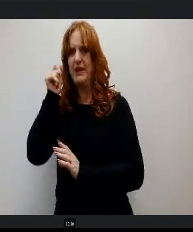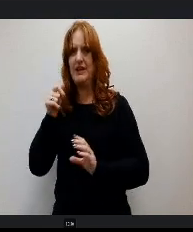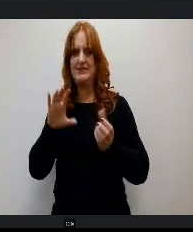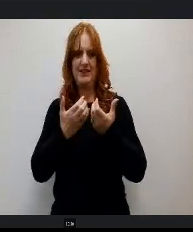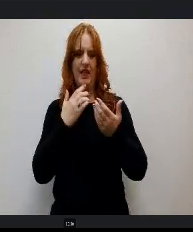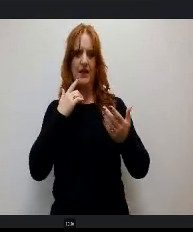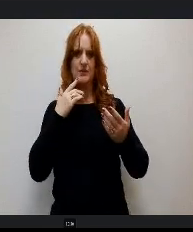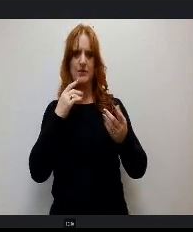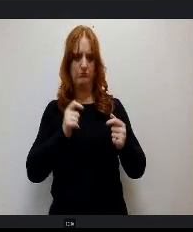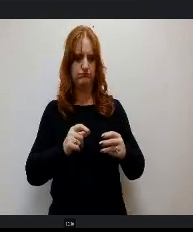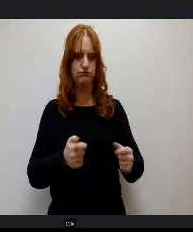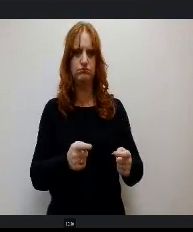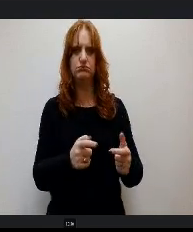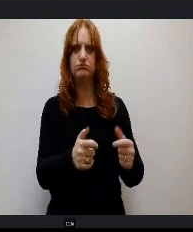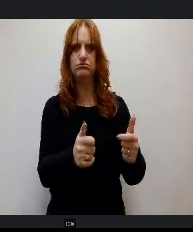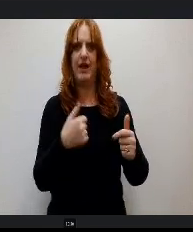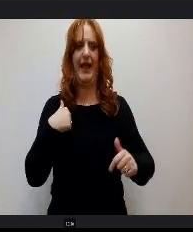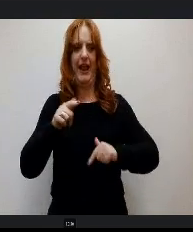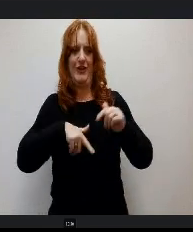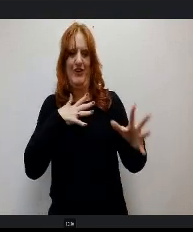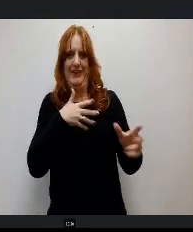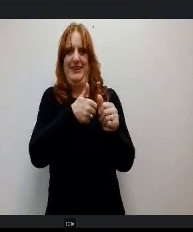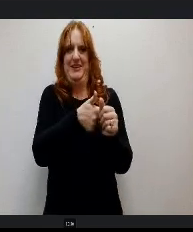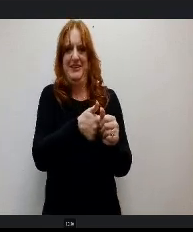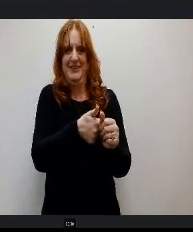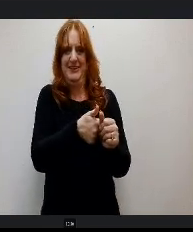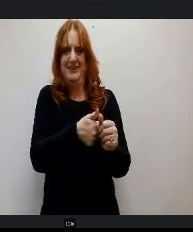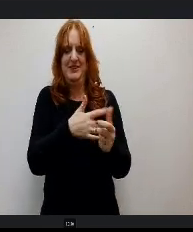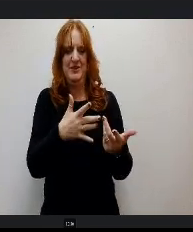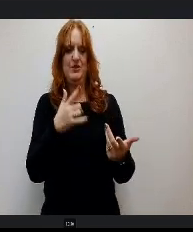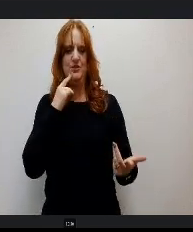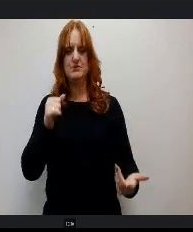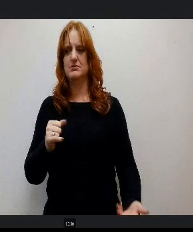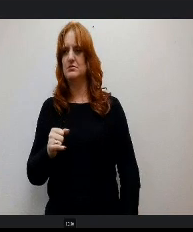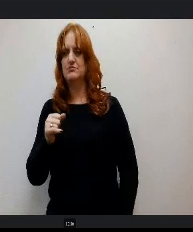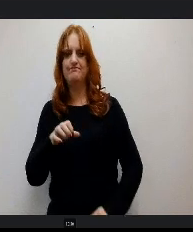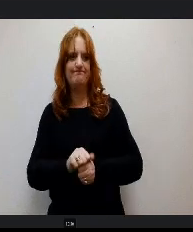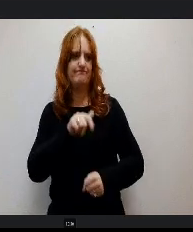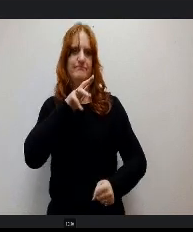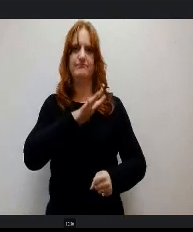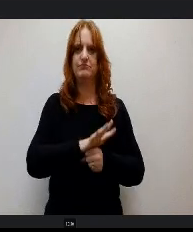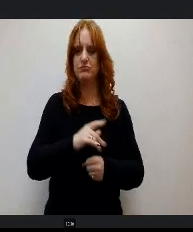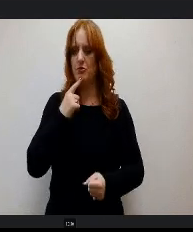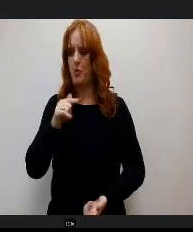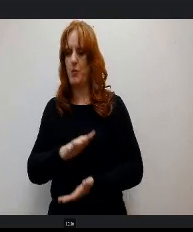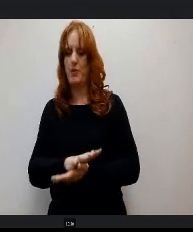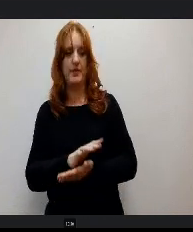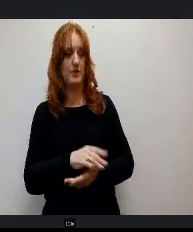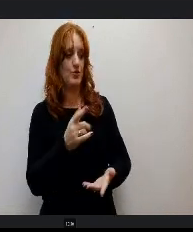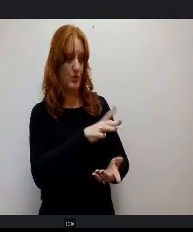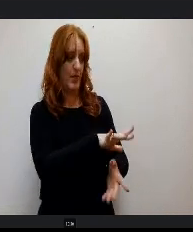Faster than I could keep up with and so I would have anger outbursts and the skull would hold my arms behind my back to prevent